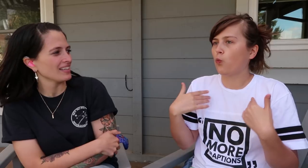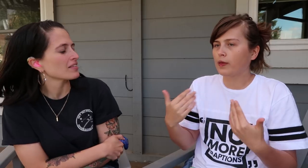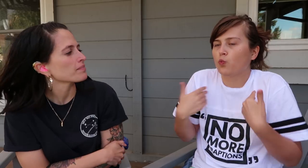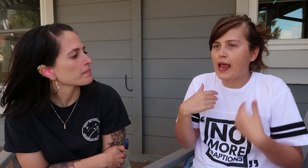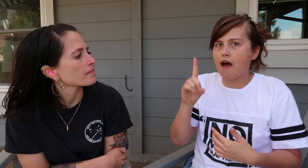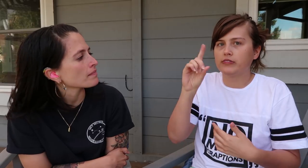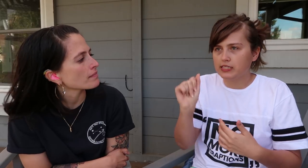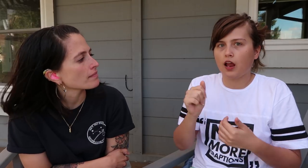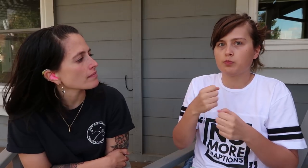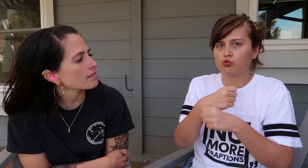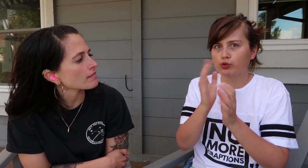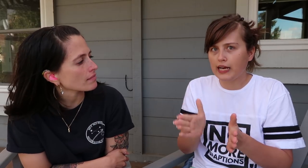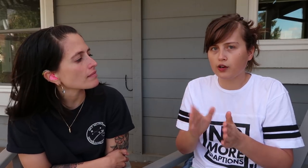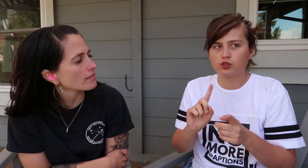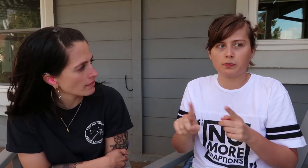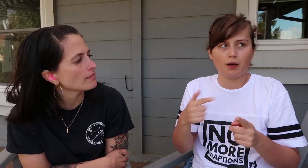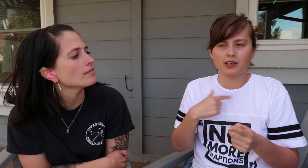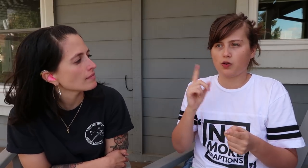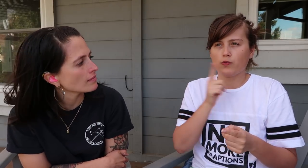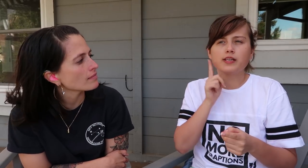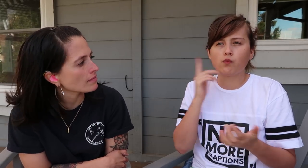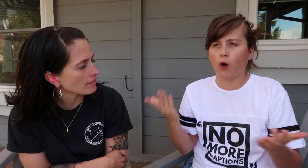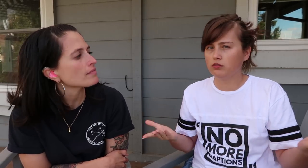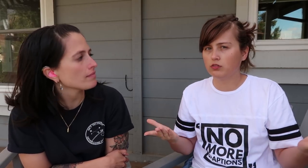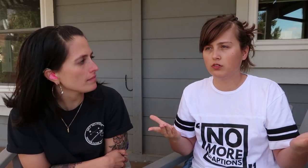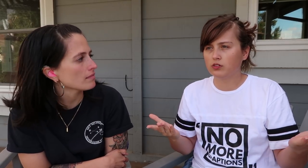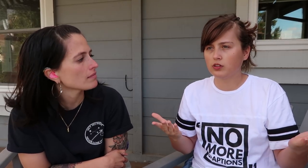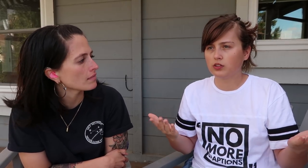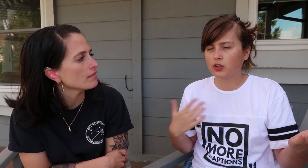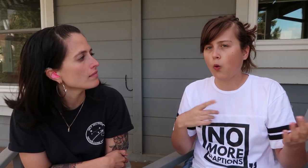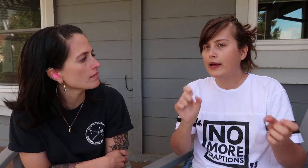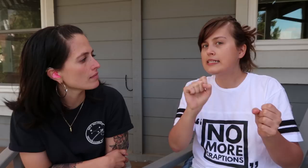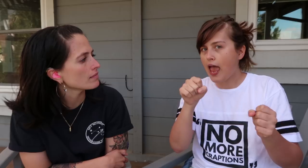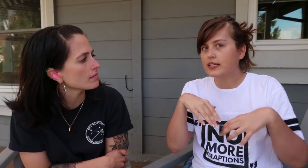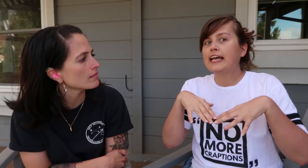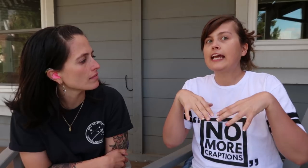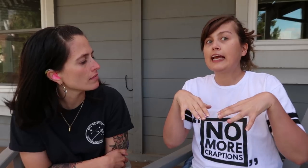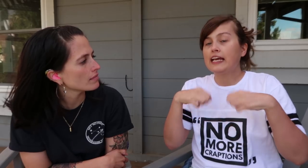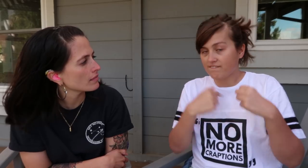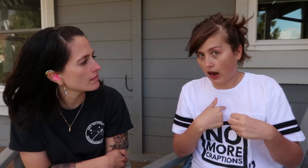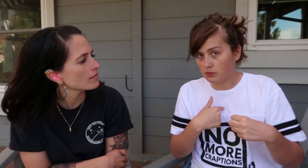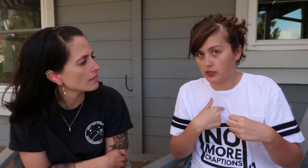We have disabled creators at these events, but I’m the only deaf one. I mean, yes, please invite me.